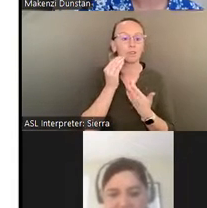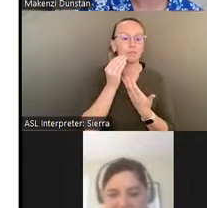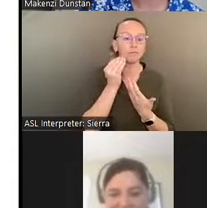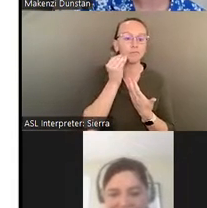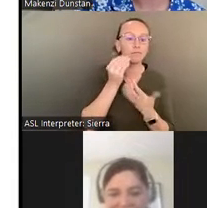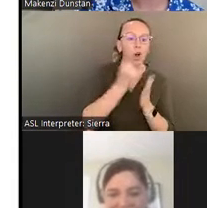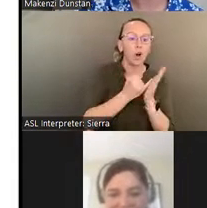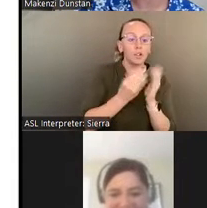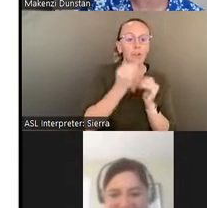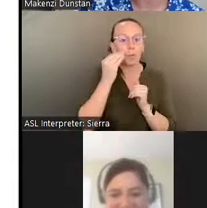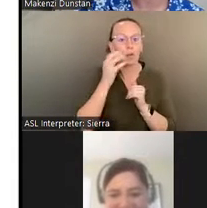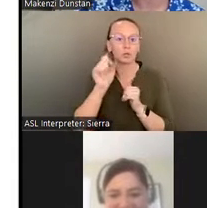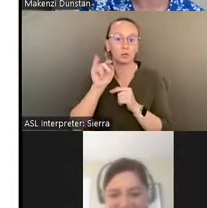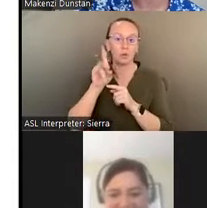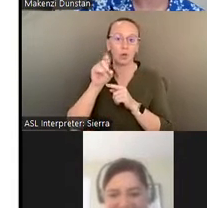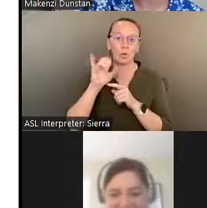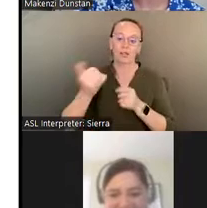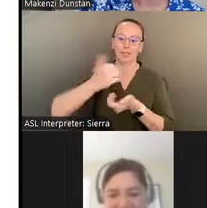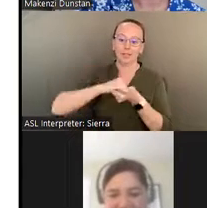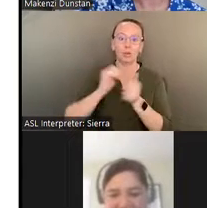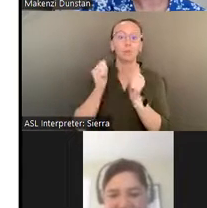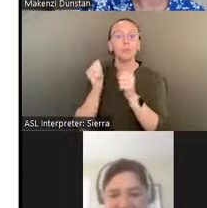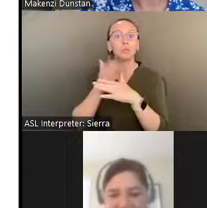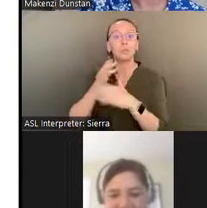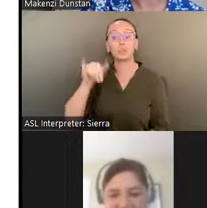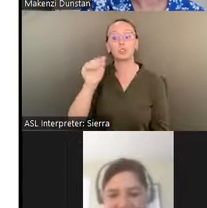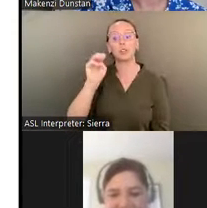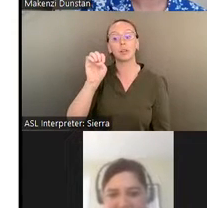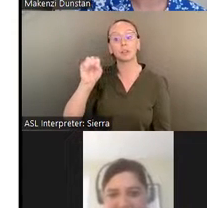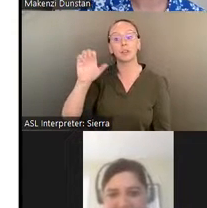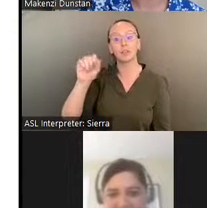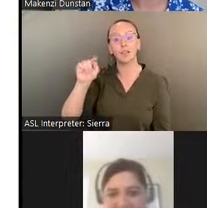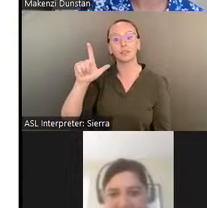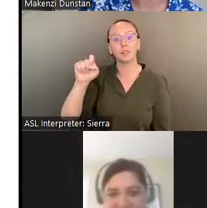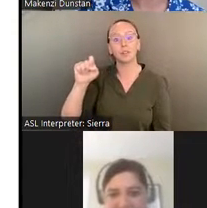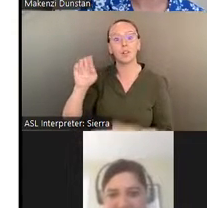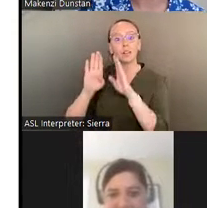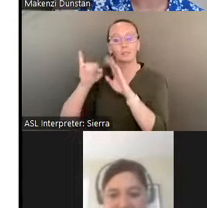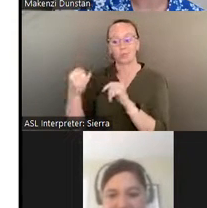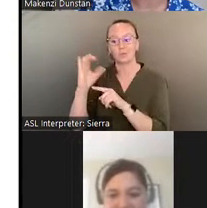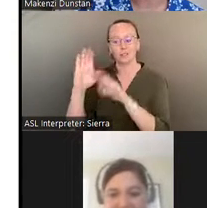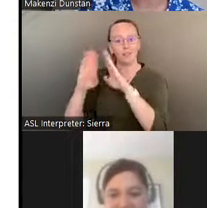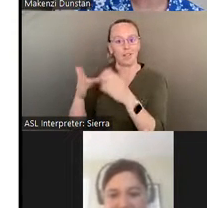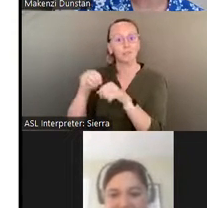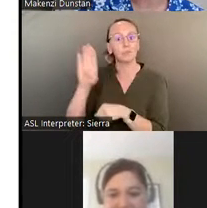the James Castle House in Boise, Idaho, and the Historic Artists' Homes and Studios Program, also referred to as HAHS.